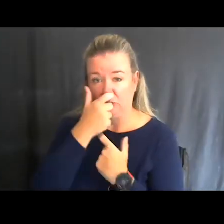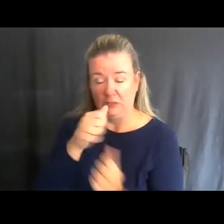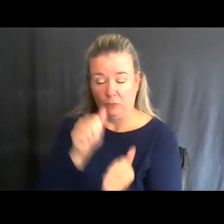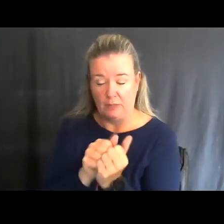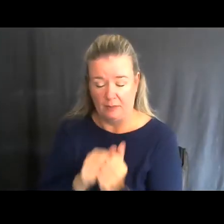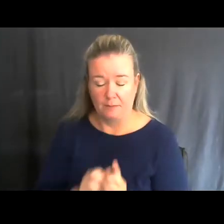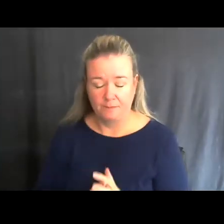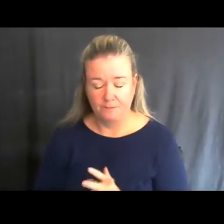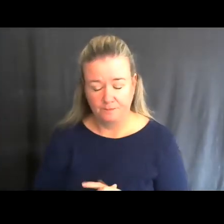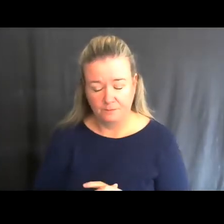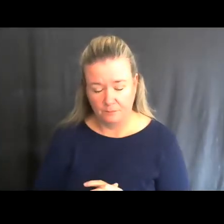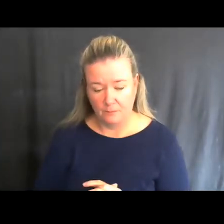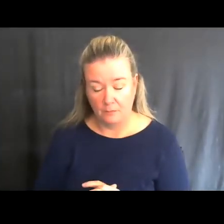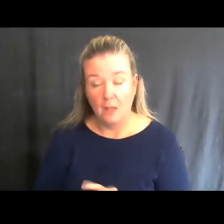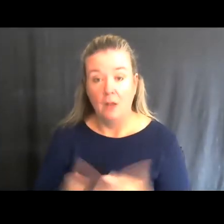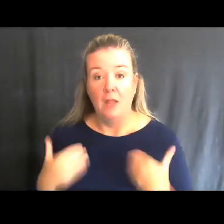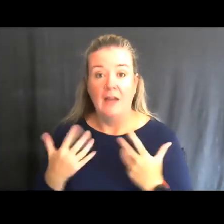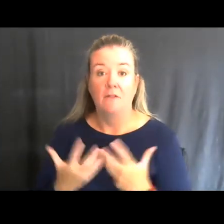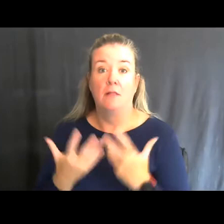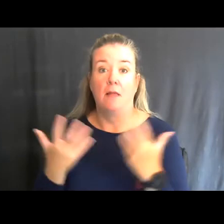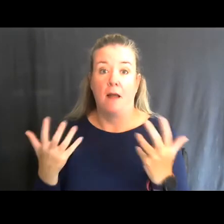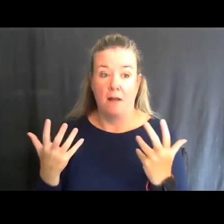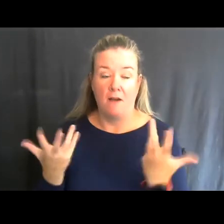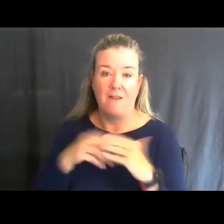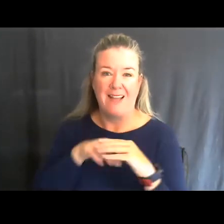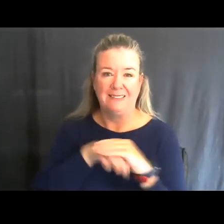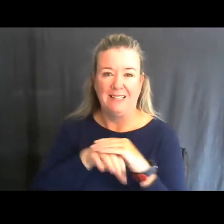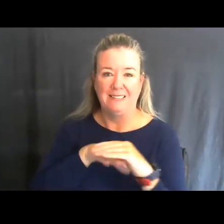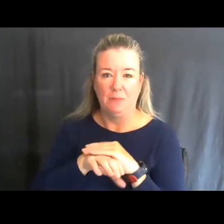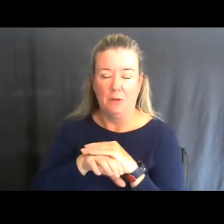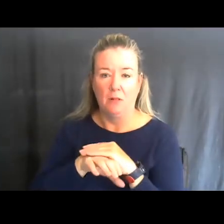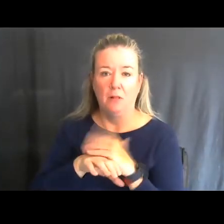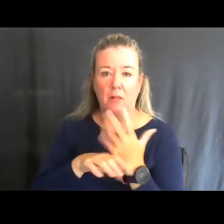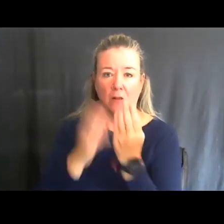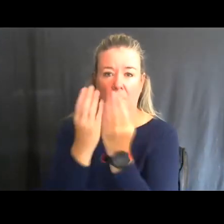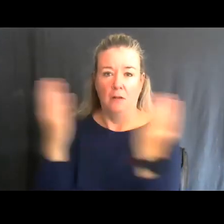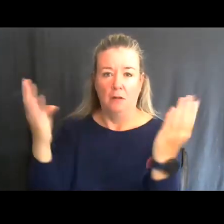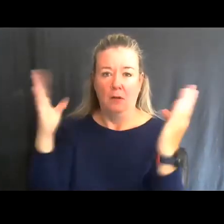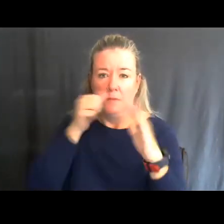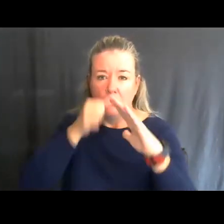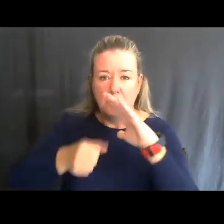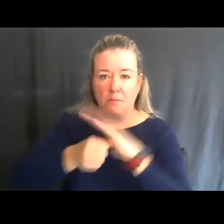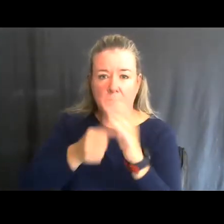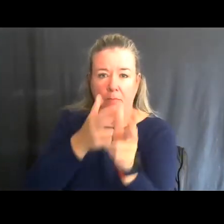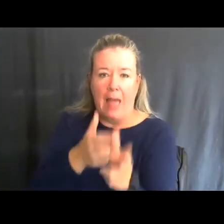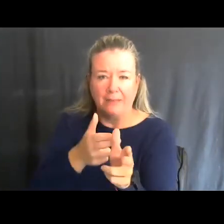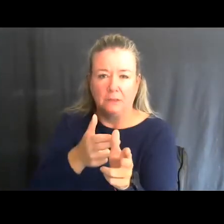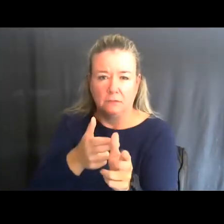They have a lot of accessible blinds that are available on a variety of state parks